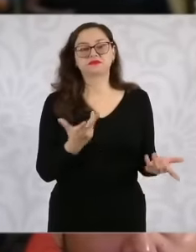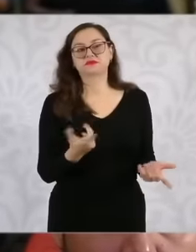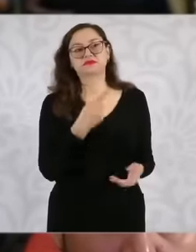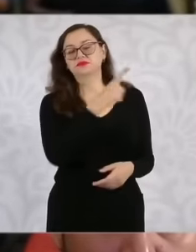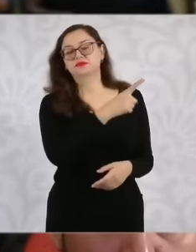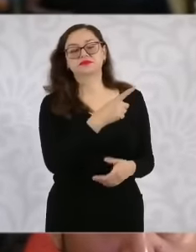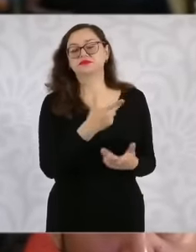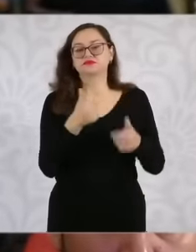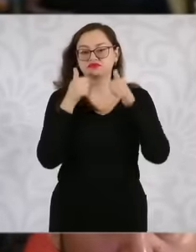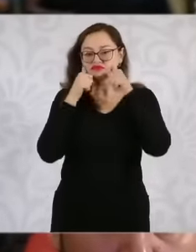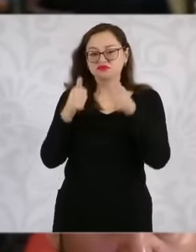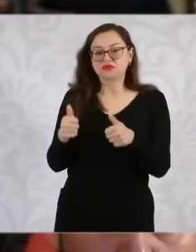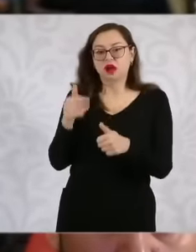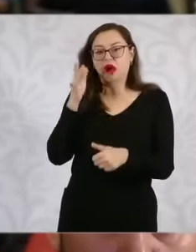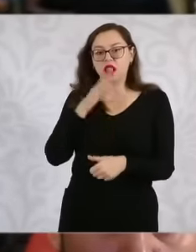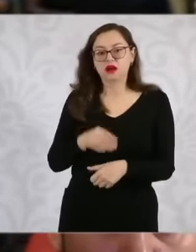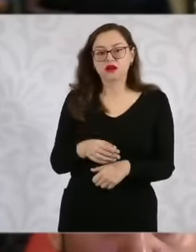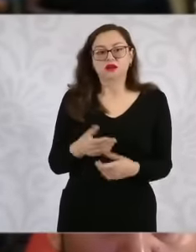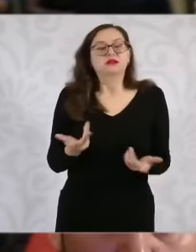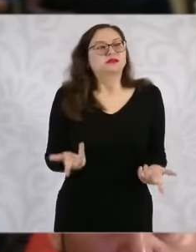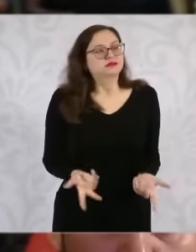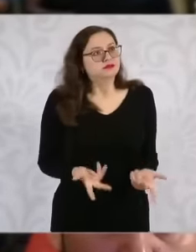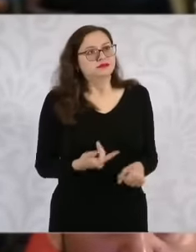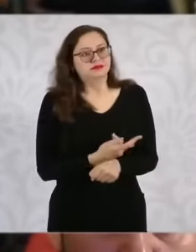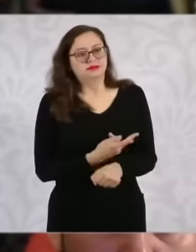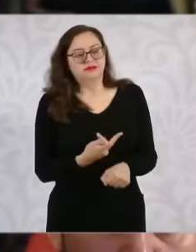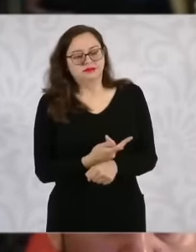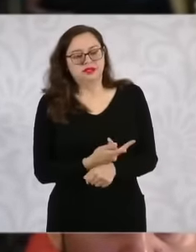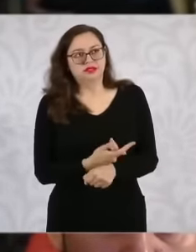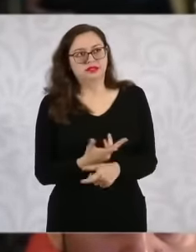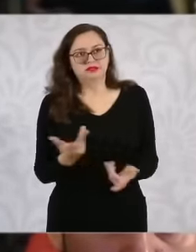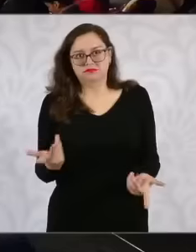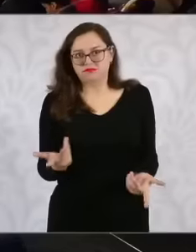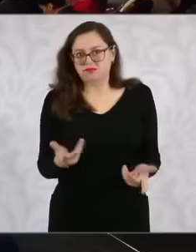, Mexico continued to insist that I ask them that first and now they are going with my second question,